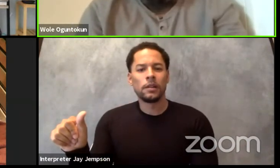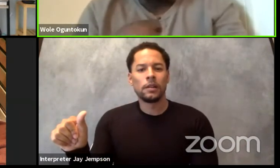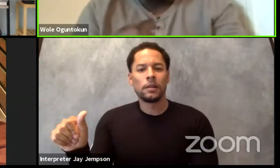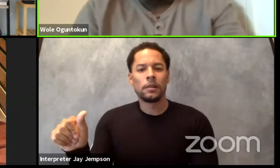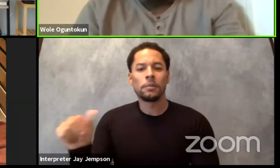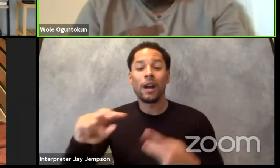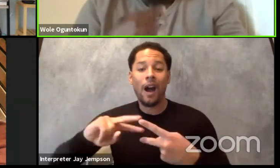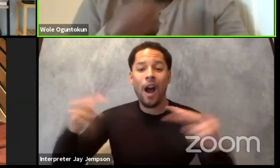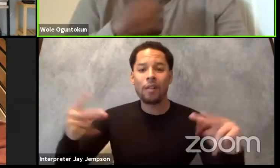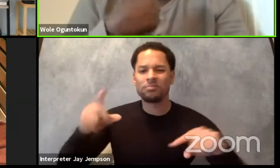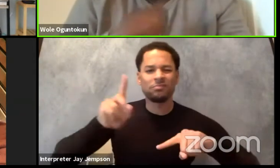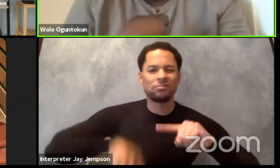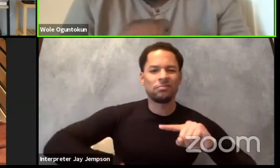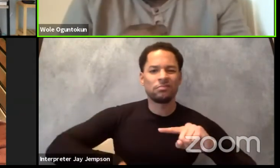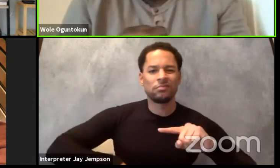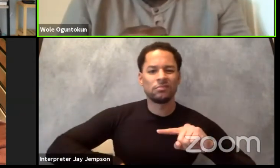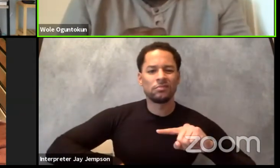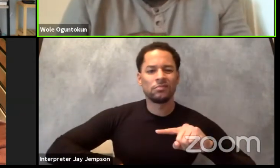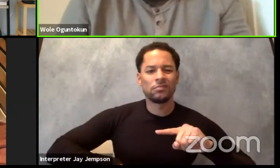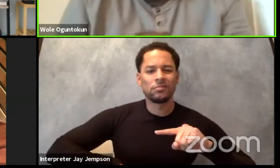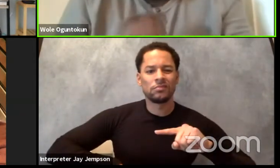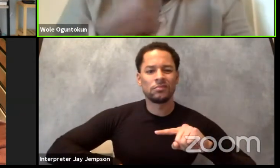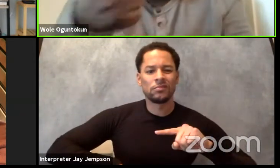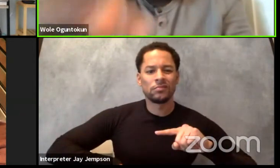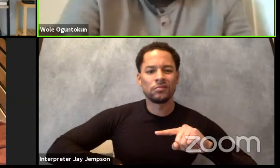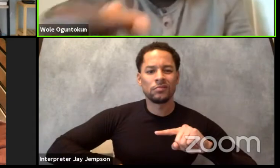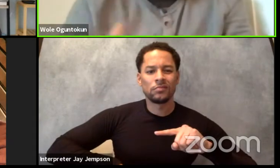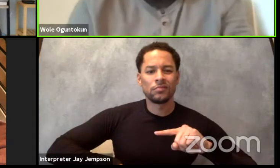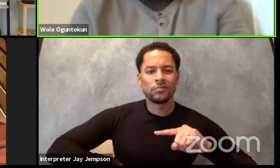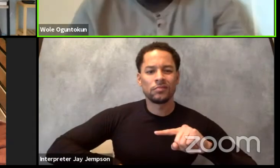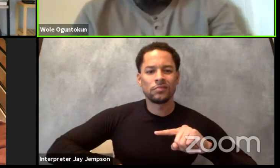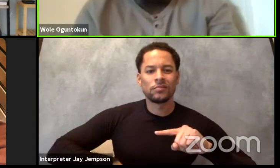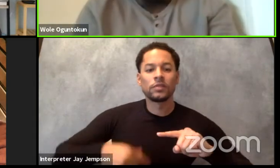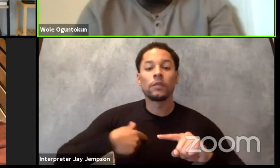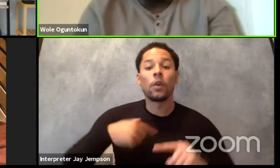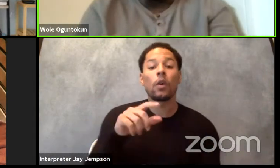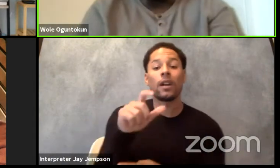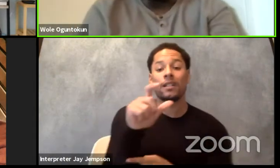I cannot be a dramaturge on Arab culture, it's impossible.